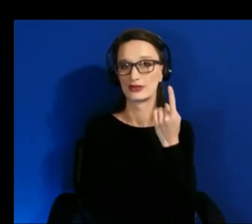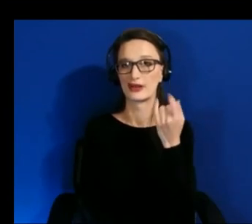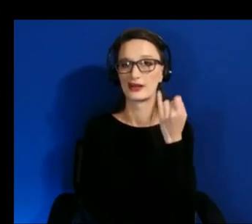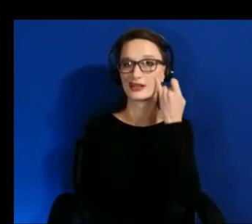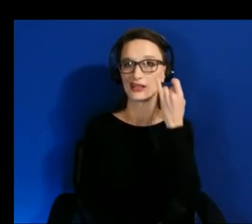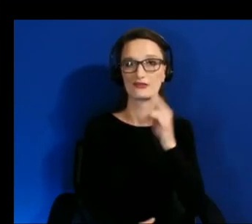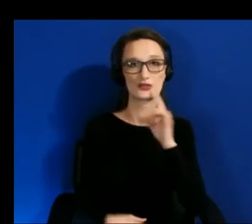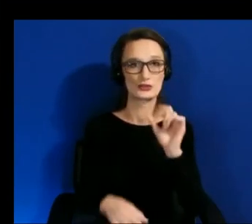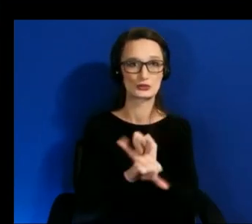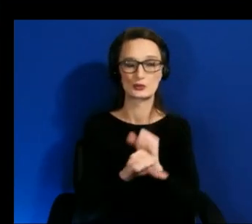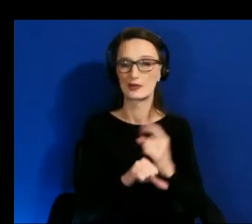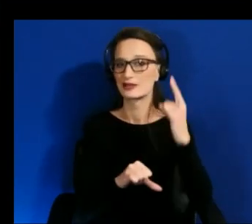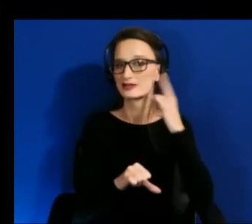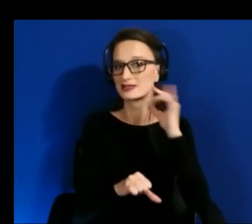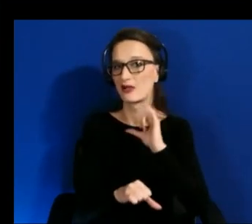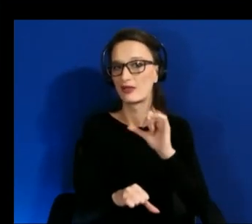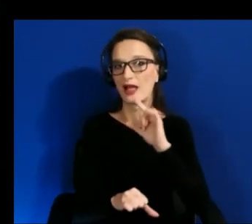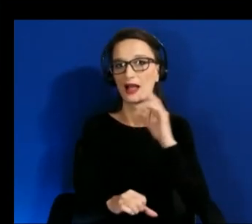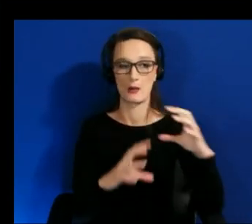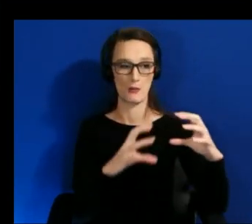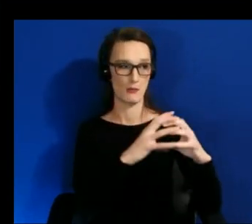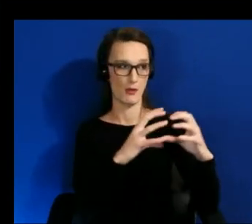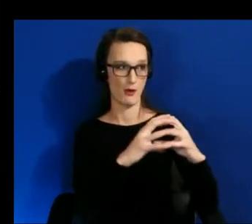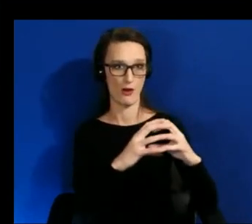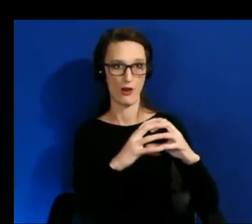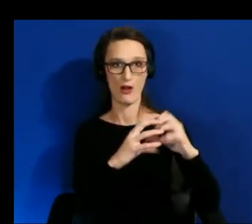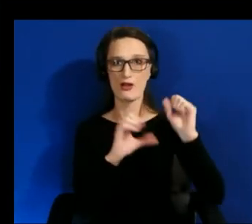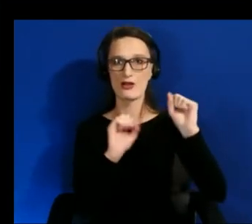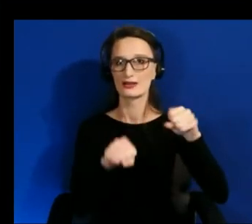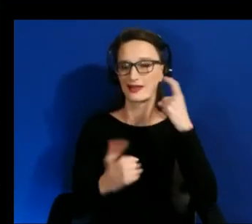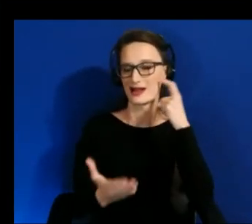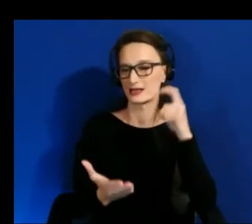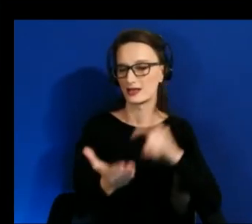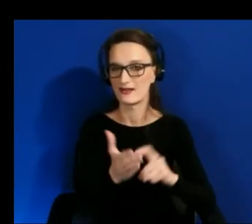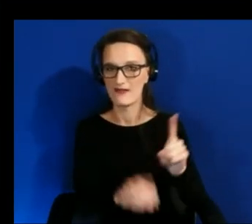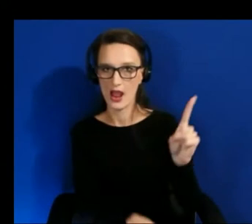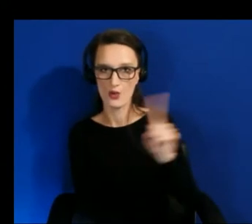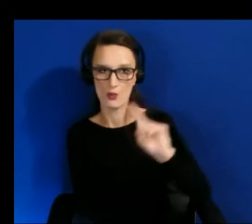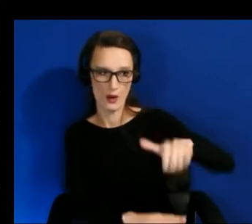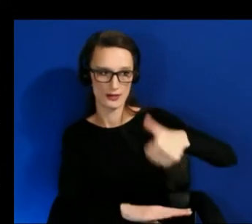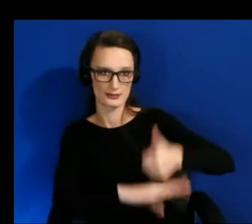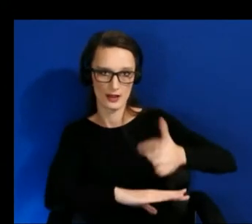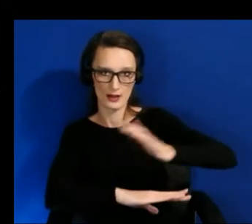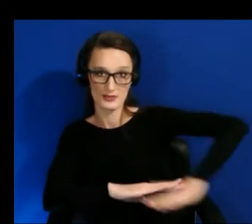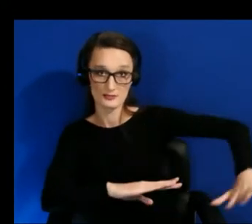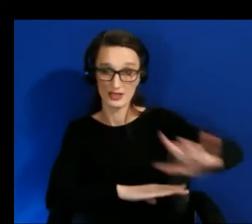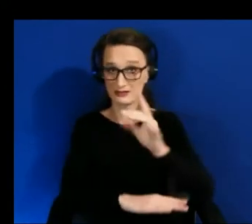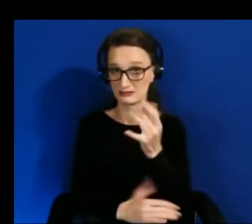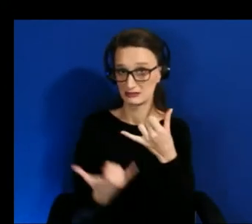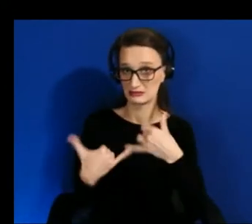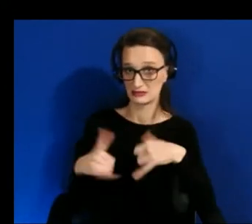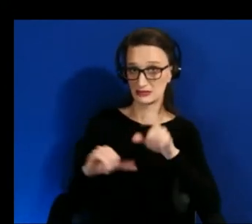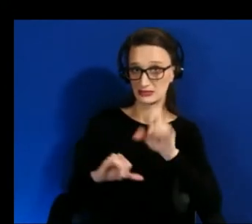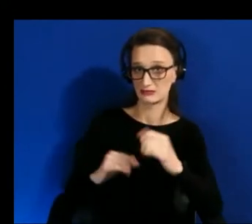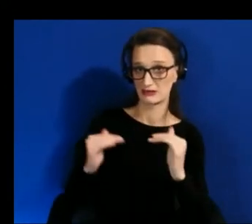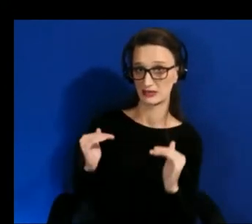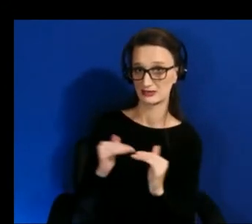exactly where it is in space would you need this scaffolding yeah perhaps perhaps well perhaps not